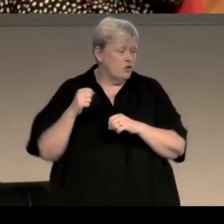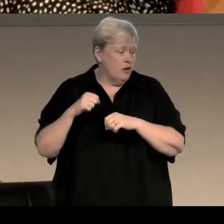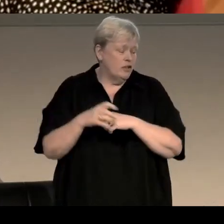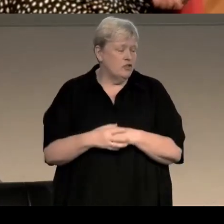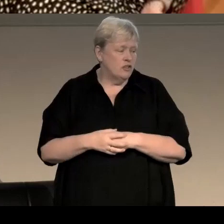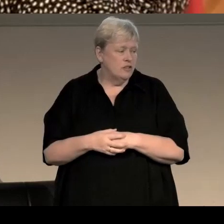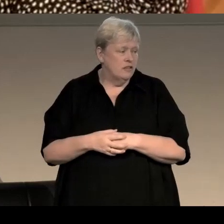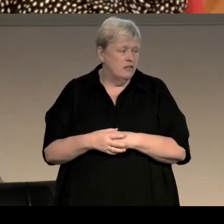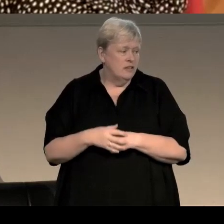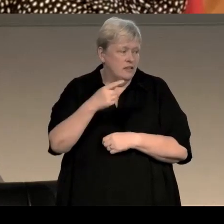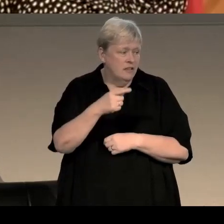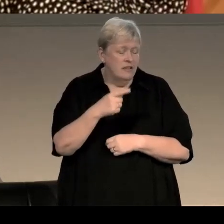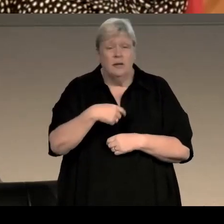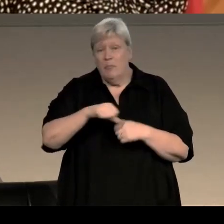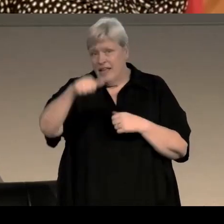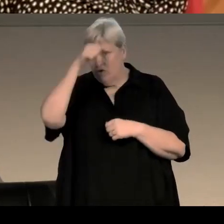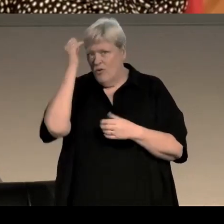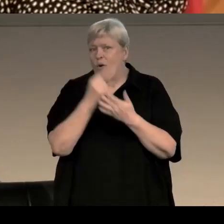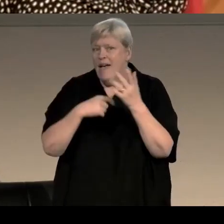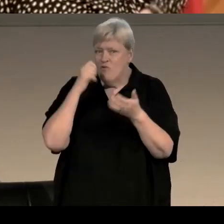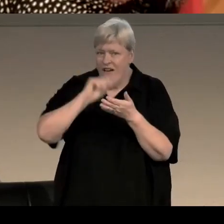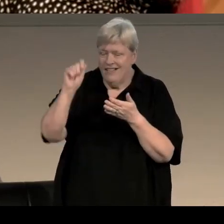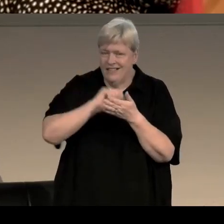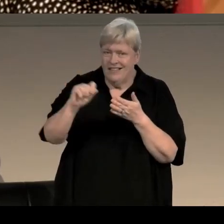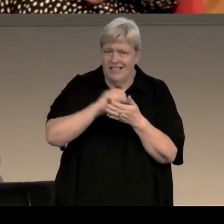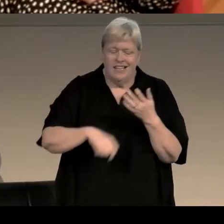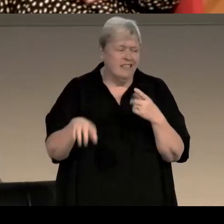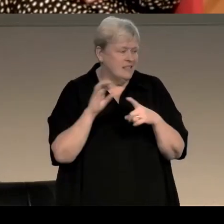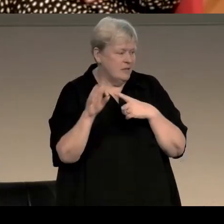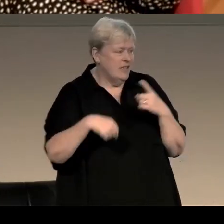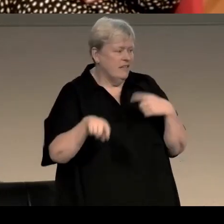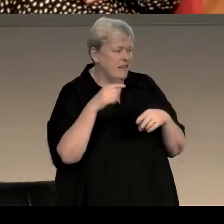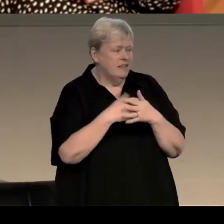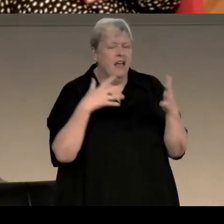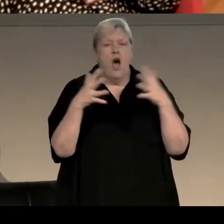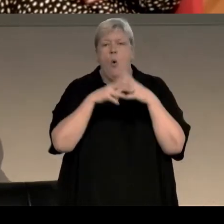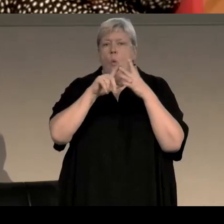Val is perhaps best known for her crime writing, particularly the Wire In The Blood books,